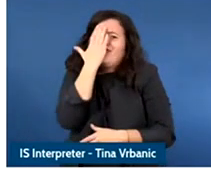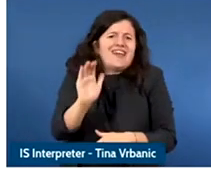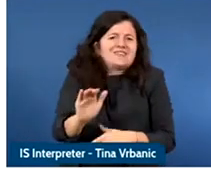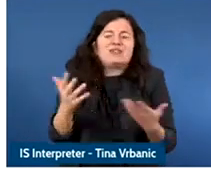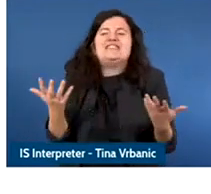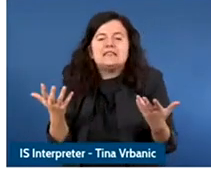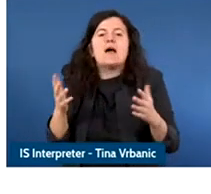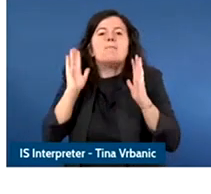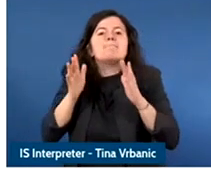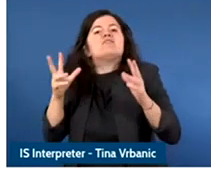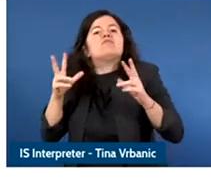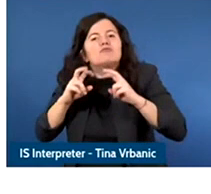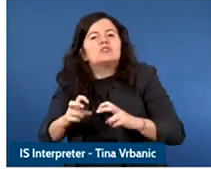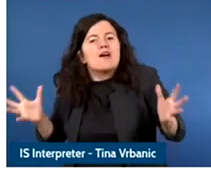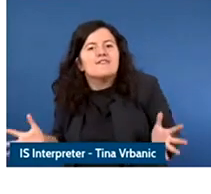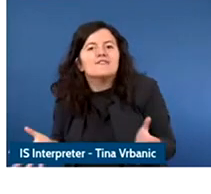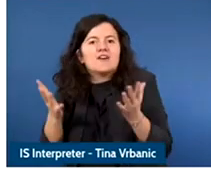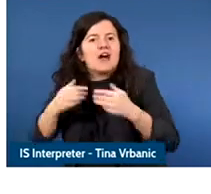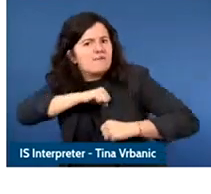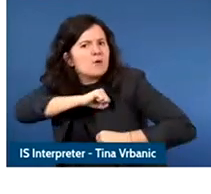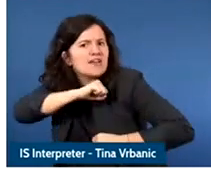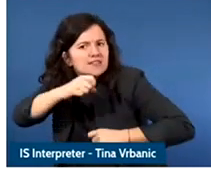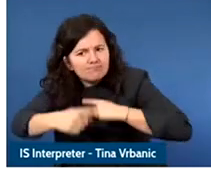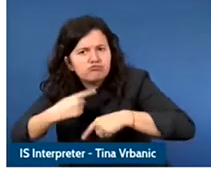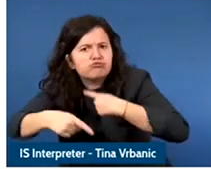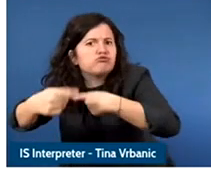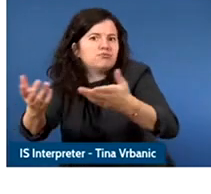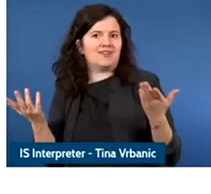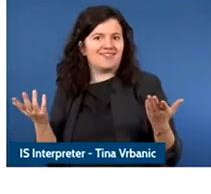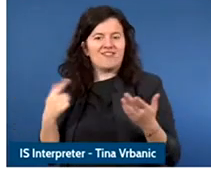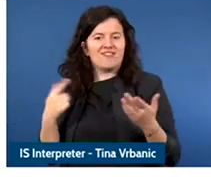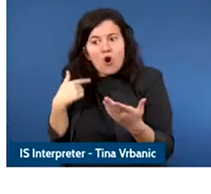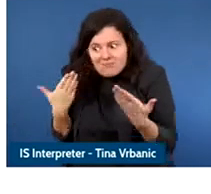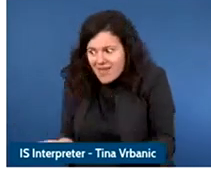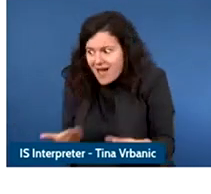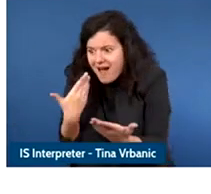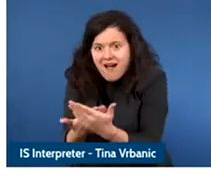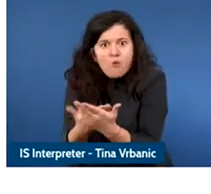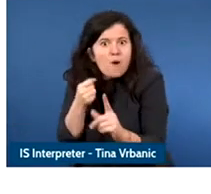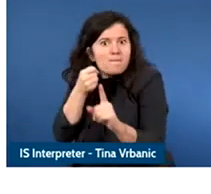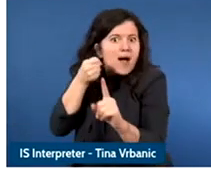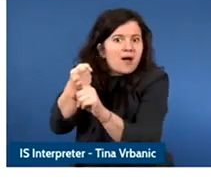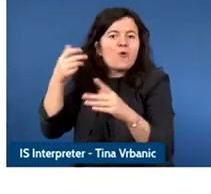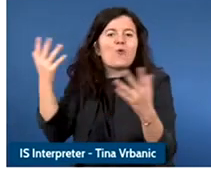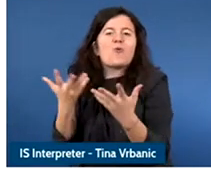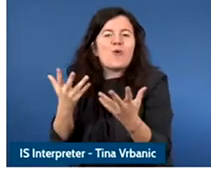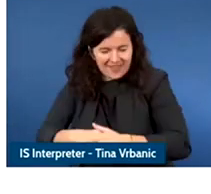Also because technology is evolving so fast and user behavior is developing